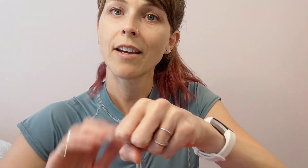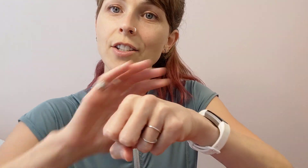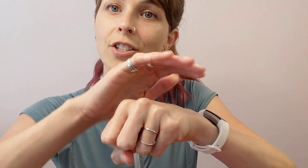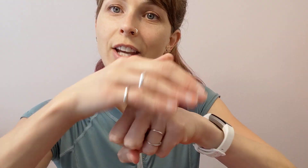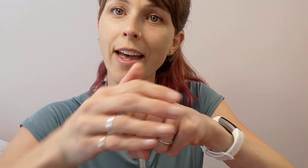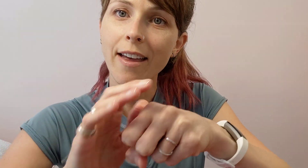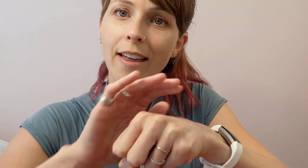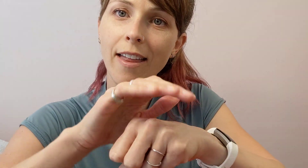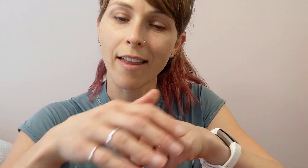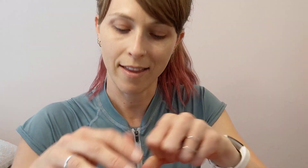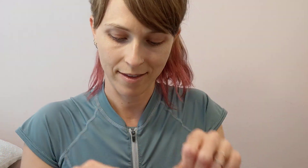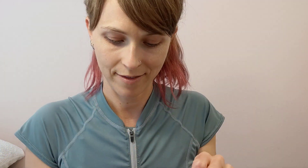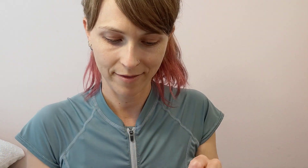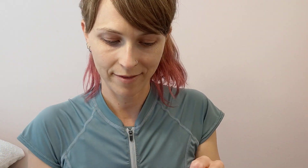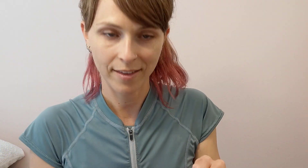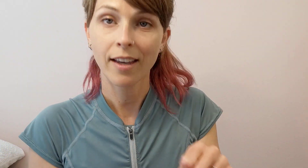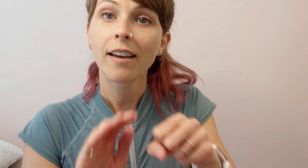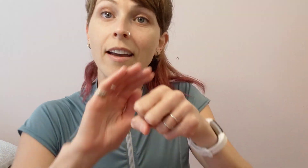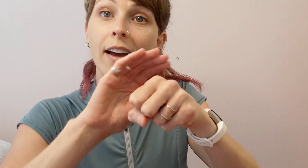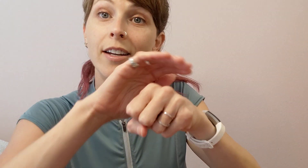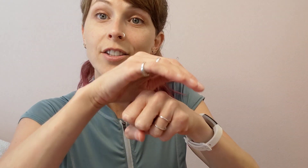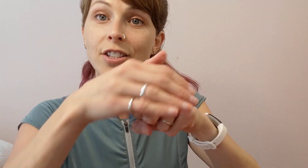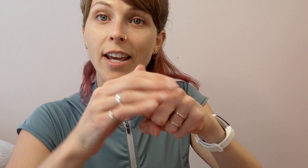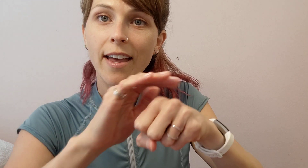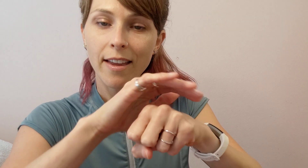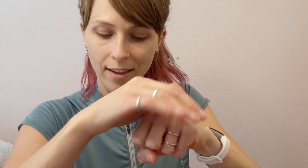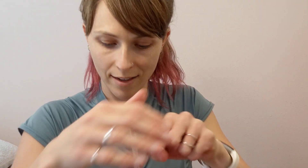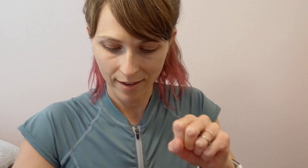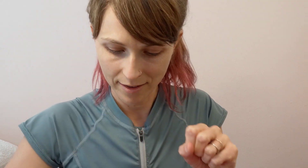A shell.